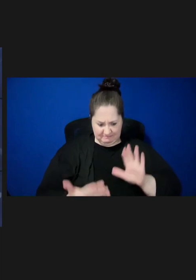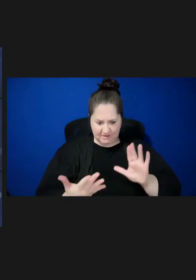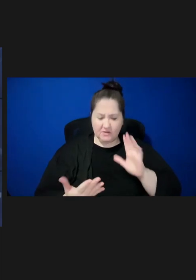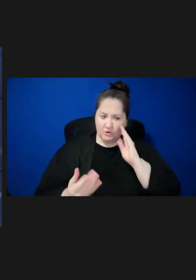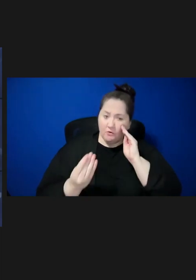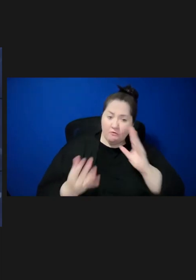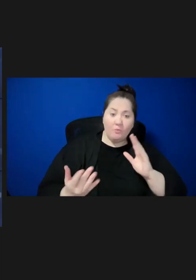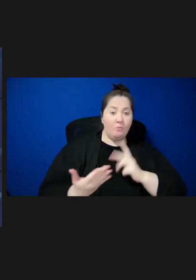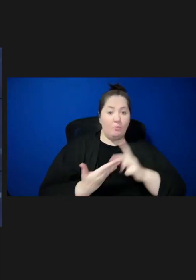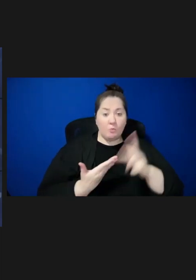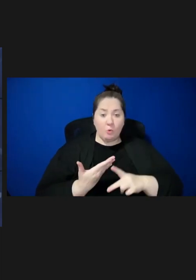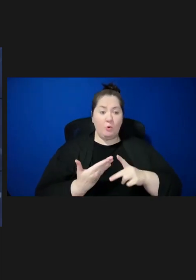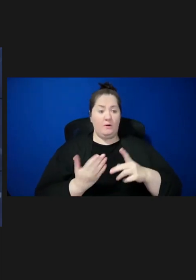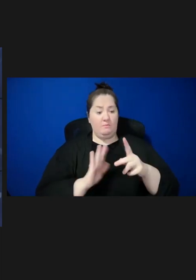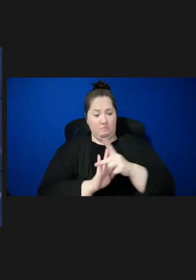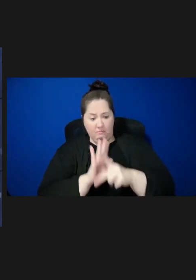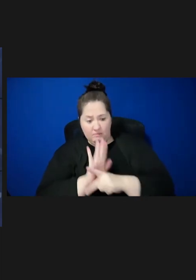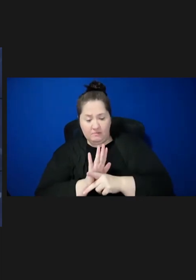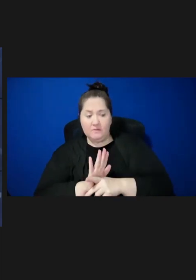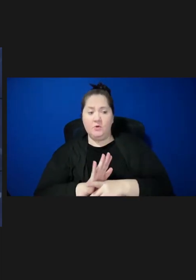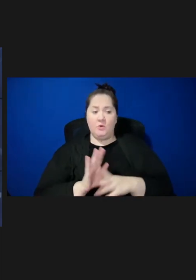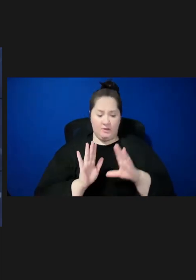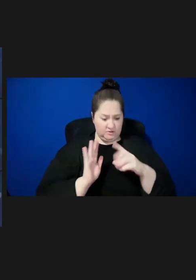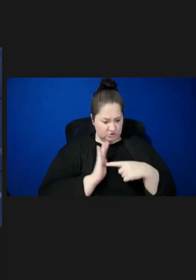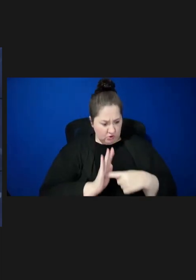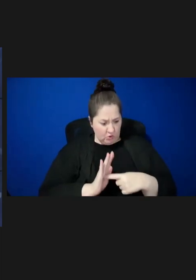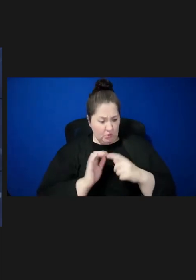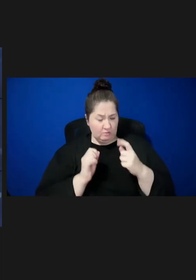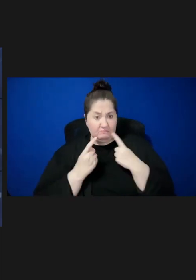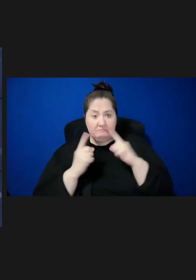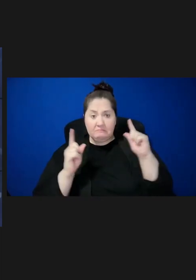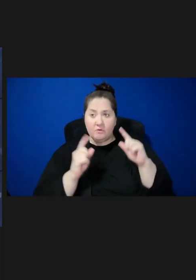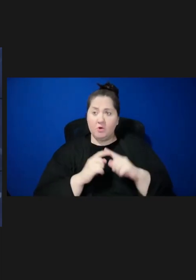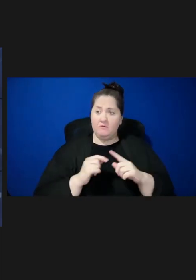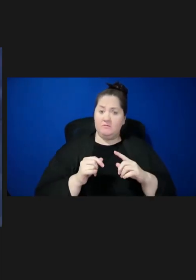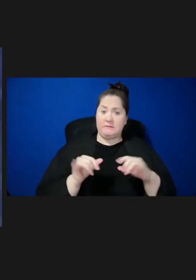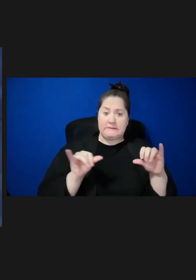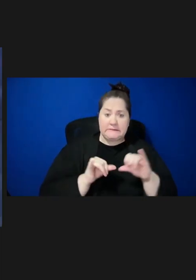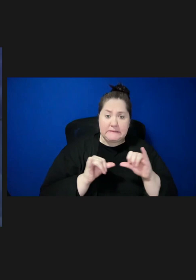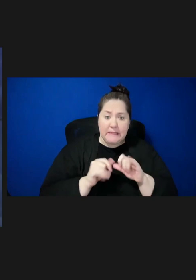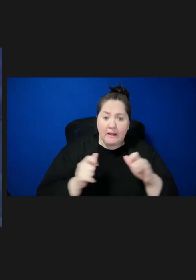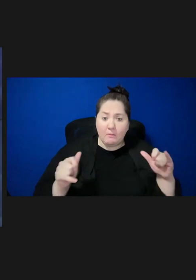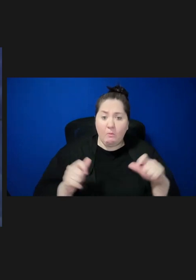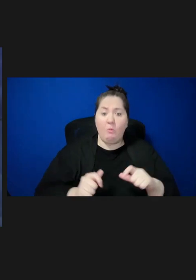allow us to focus on what's effective, scalable, and sustainable. For example,